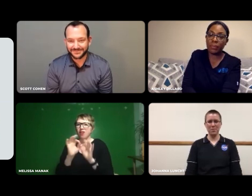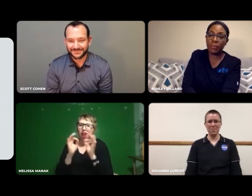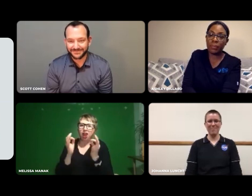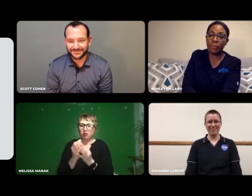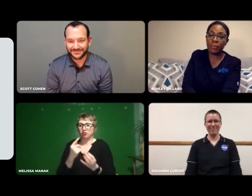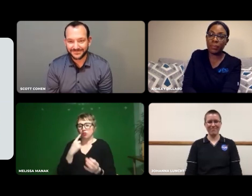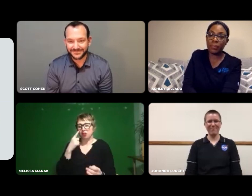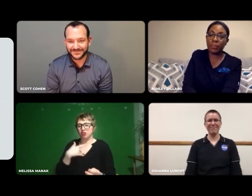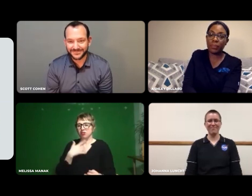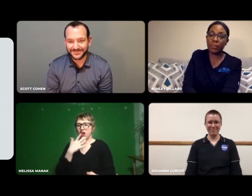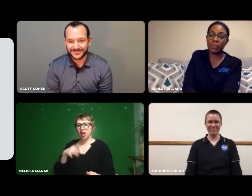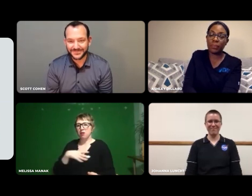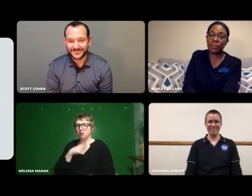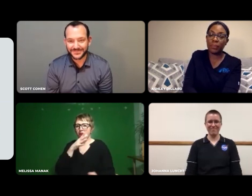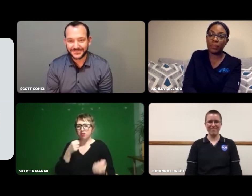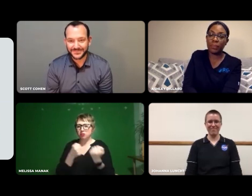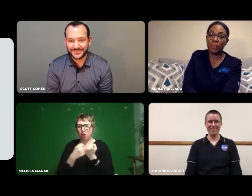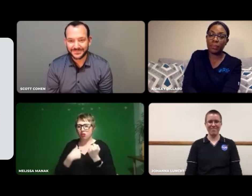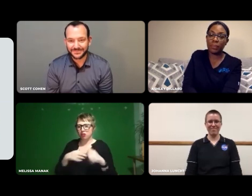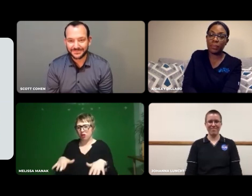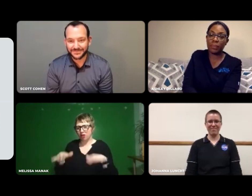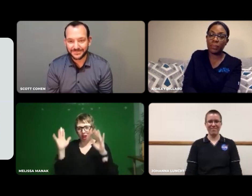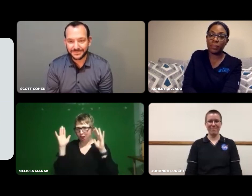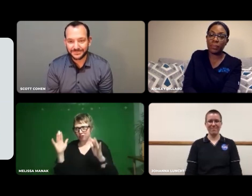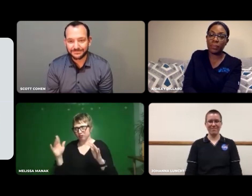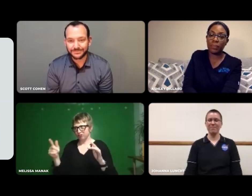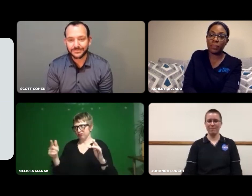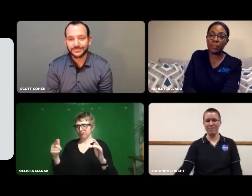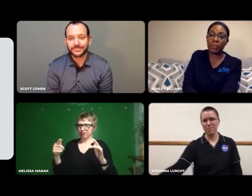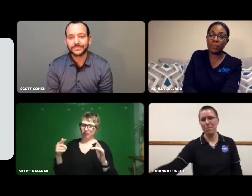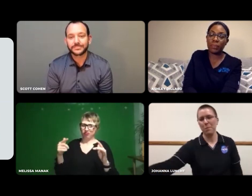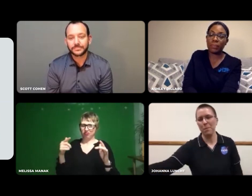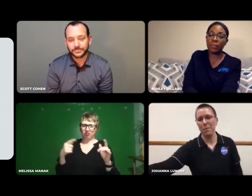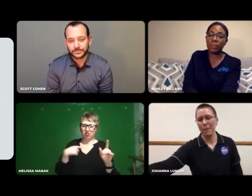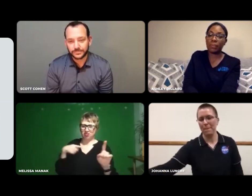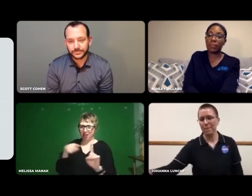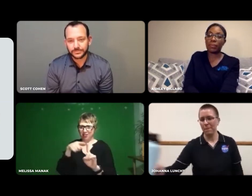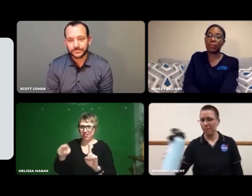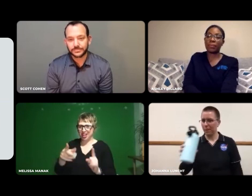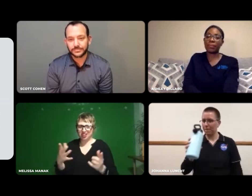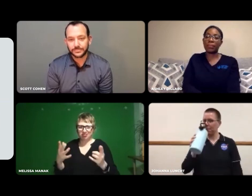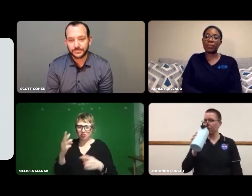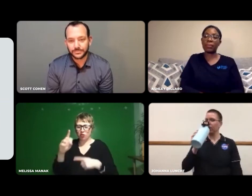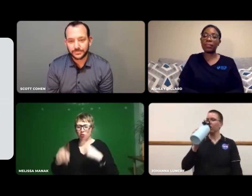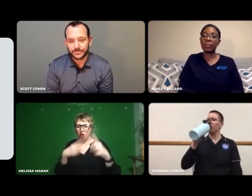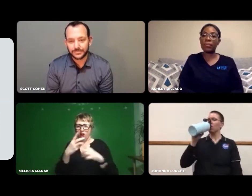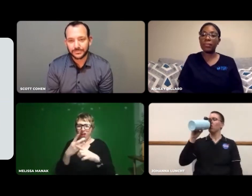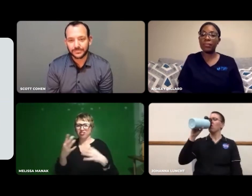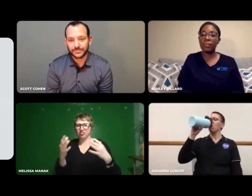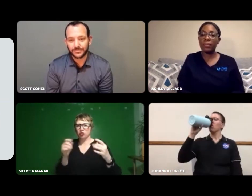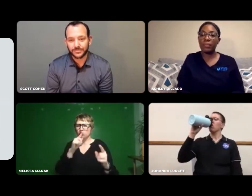Growing up, my mom really helped me.